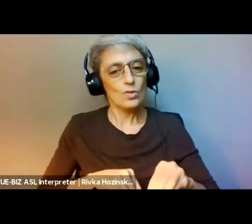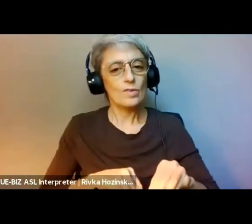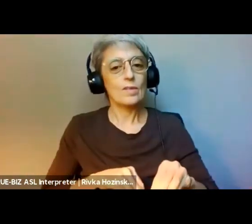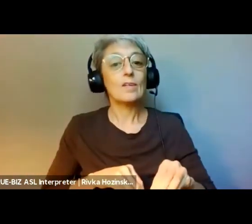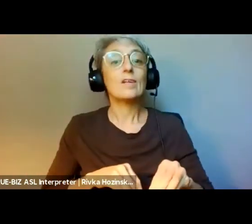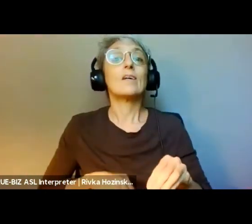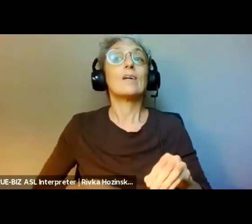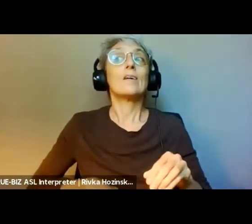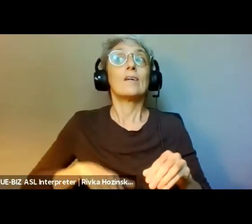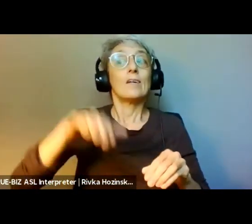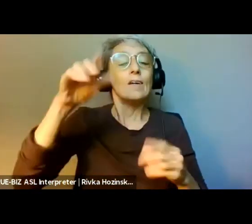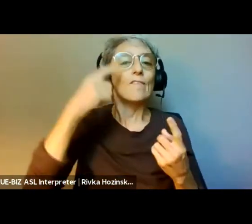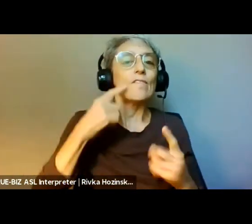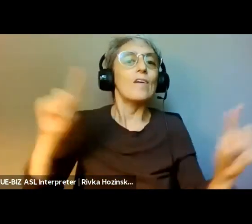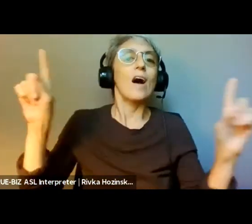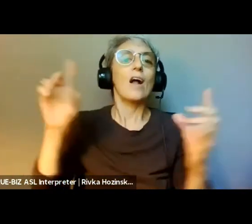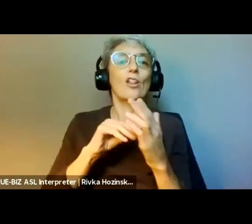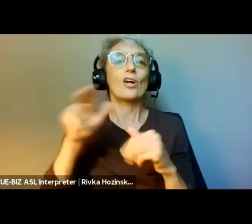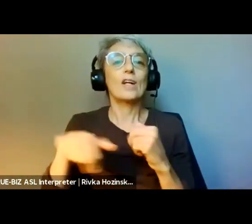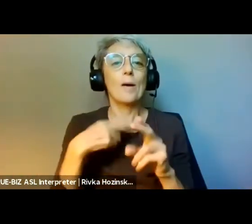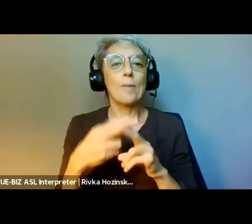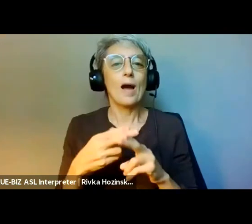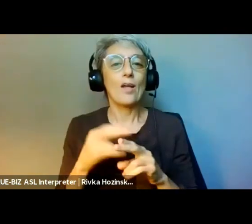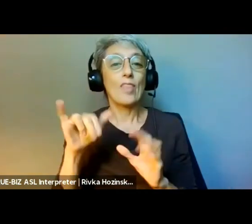as a frame for our conversation today.